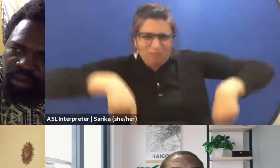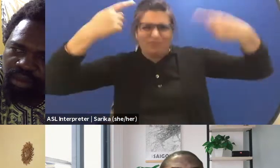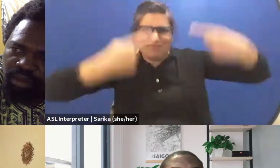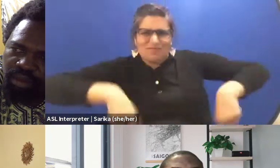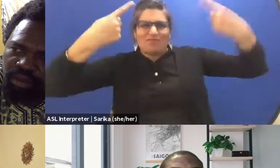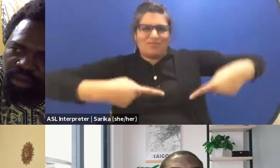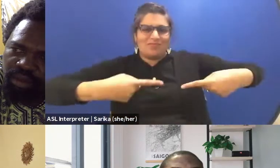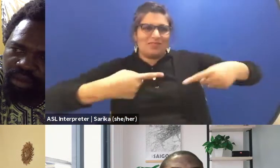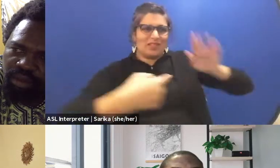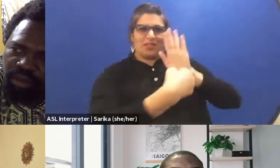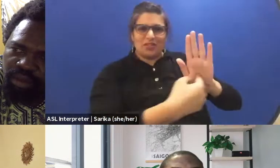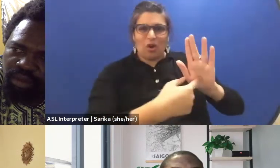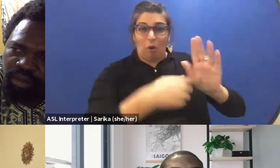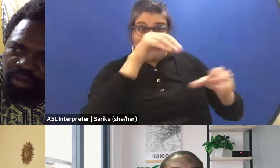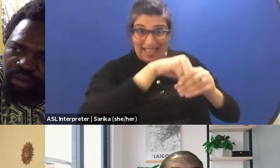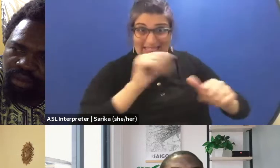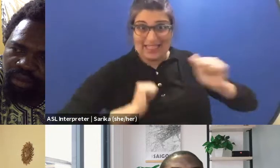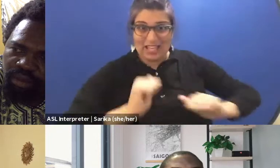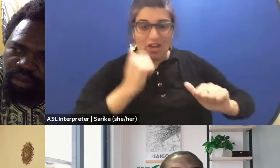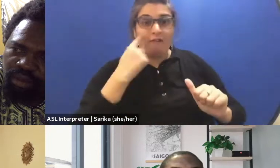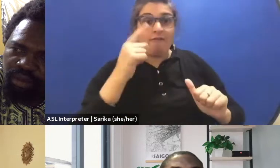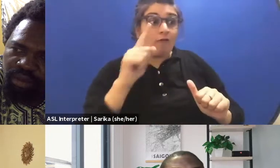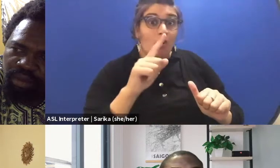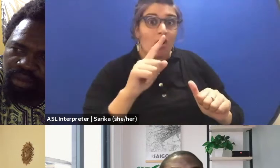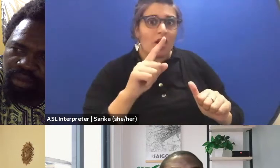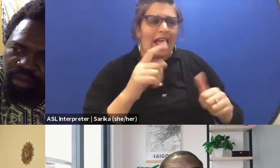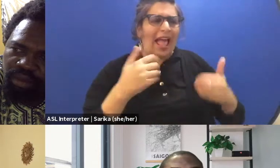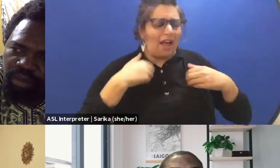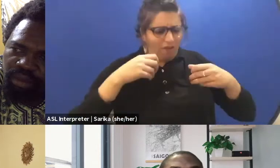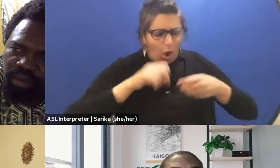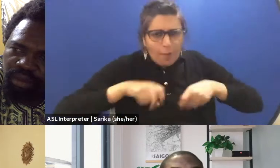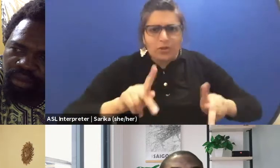So, to be able to have space to breathe, not even to speak, to breathe.